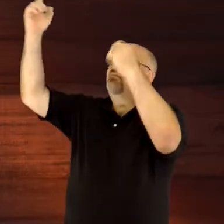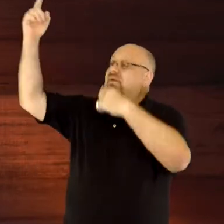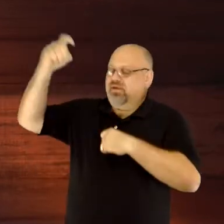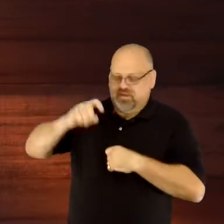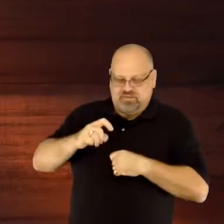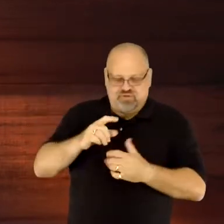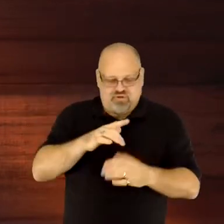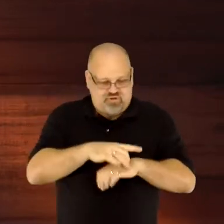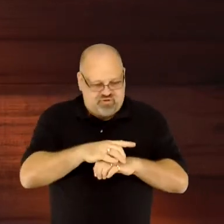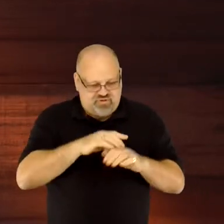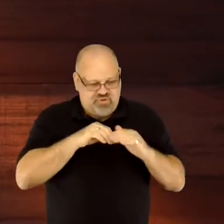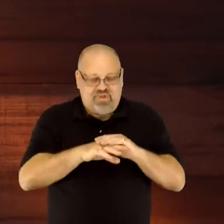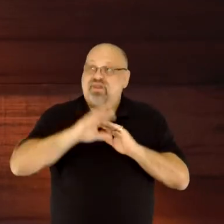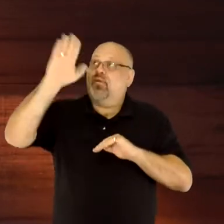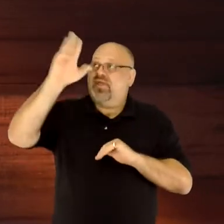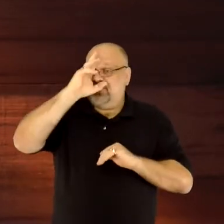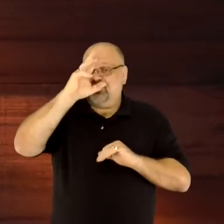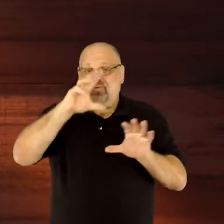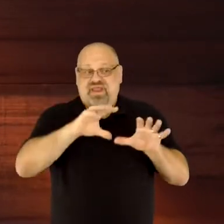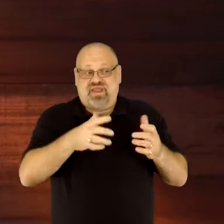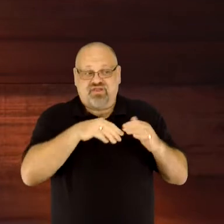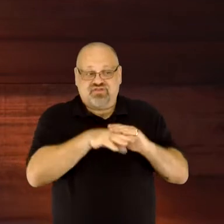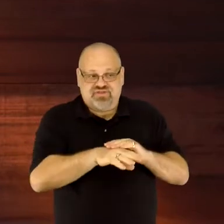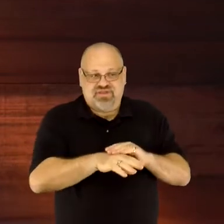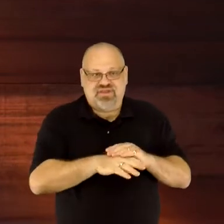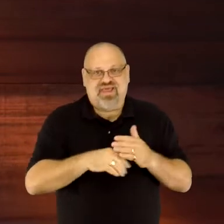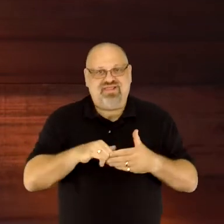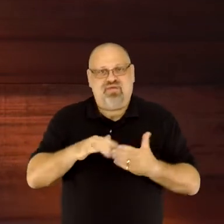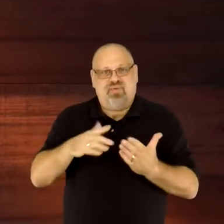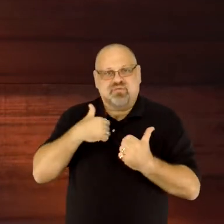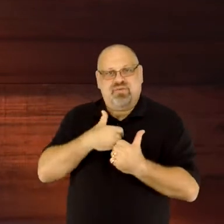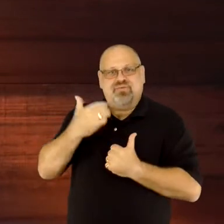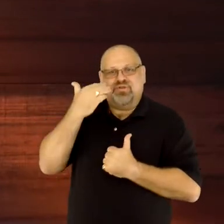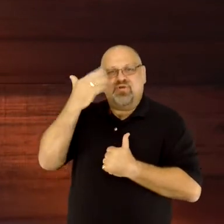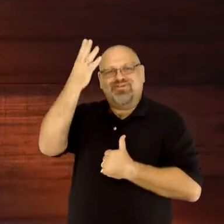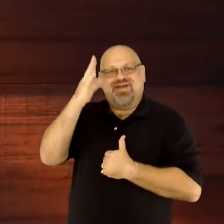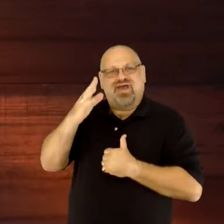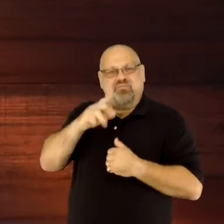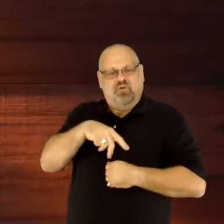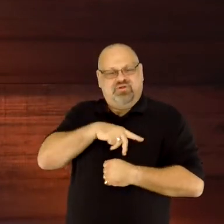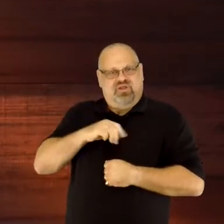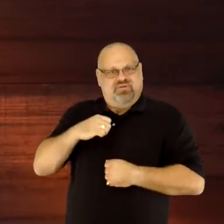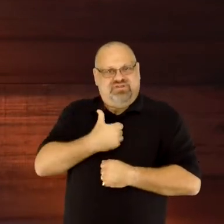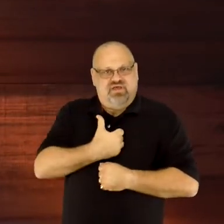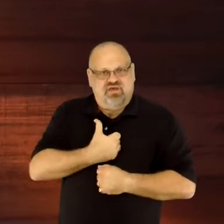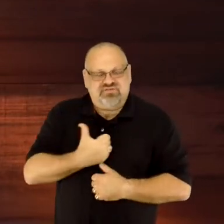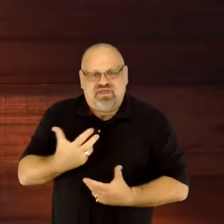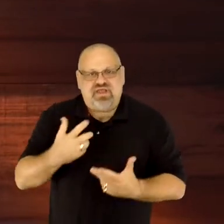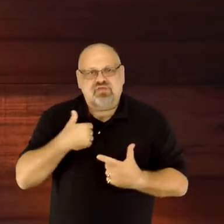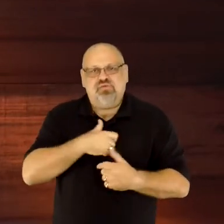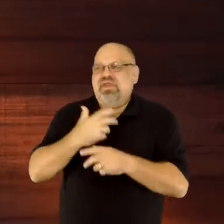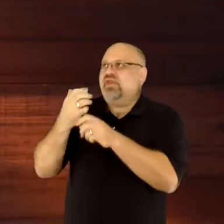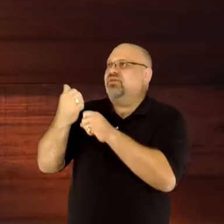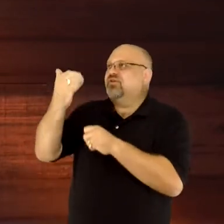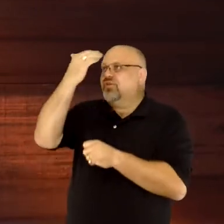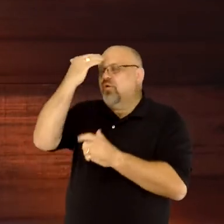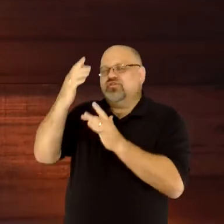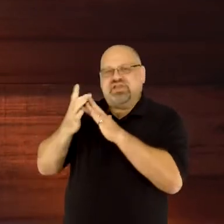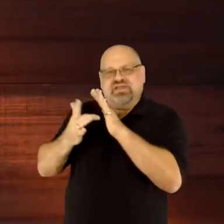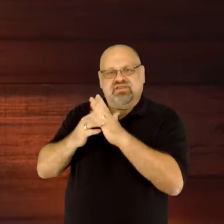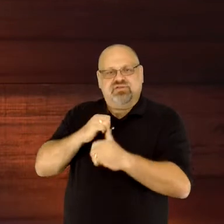God personally. And, as we get to know Jesus, we discover our identity through Him and for Him.